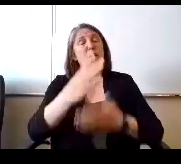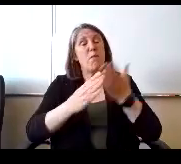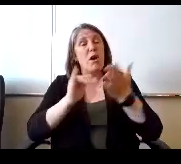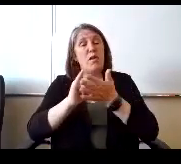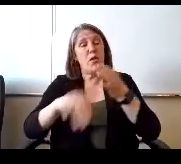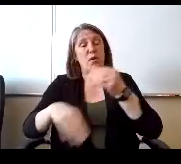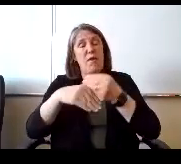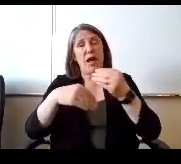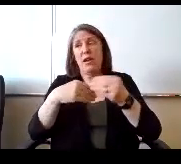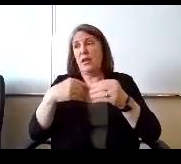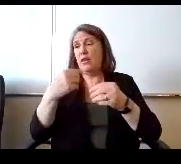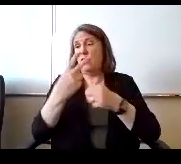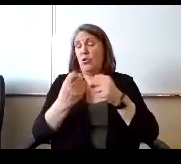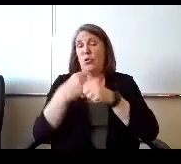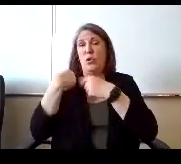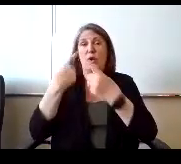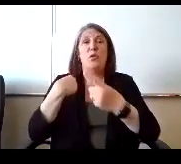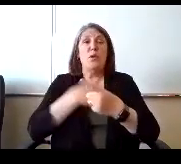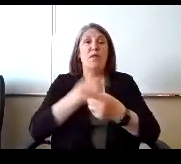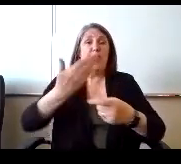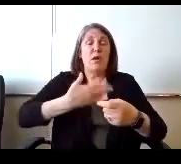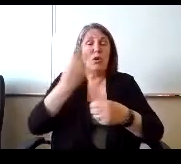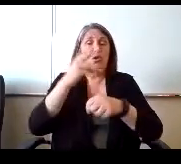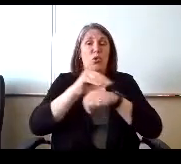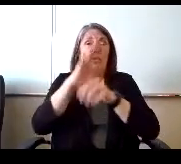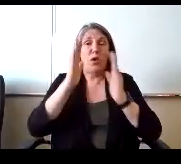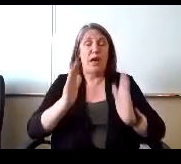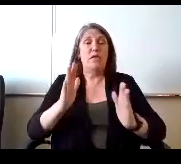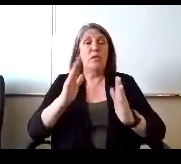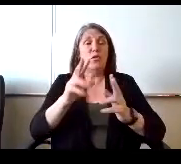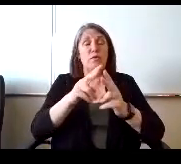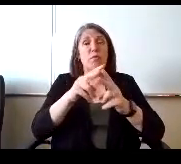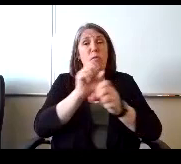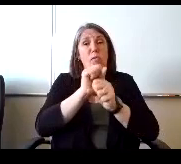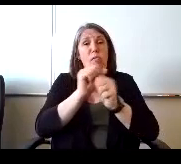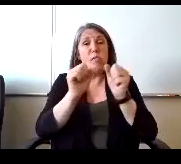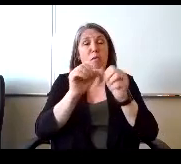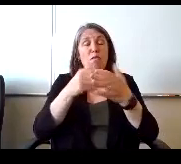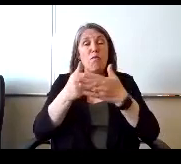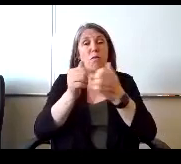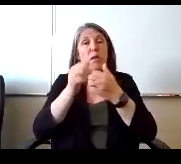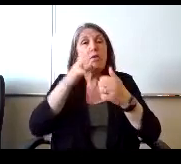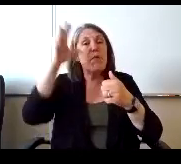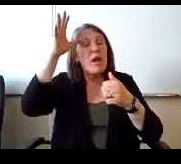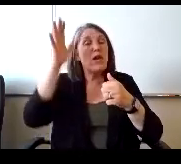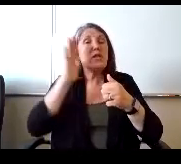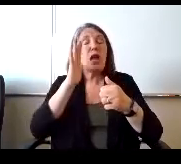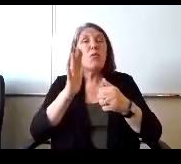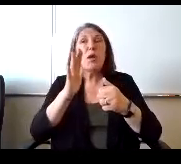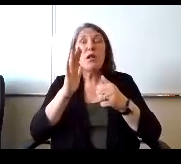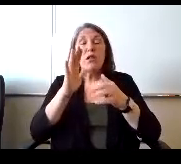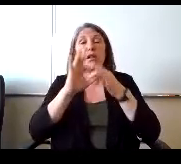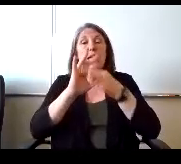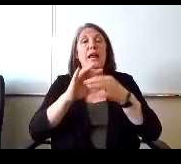have added the last two years is we've hired two counselors and they work closely with parents and will connect them with resources